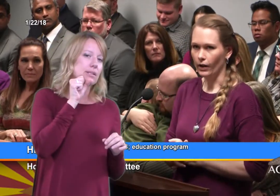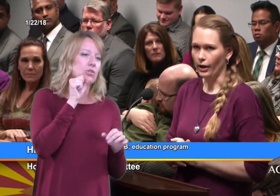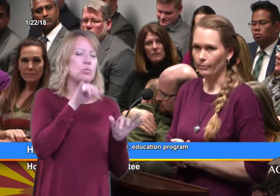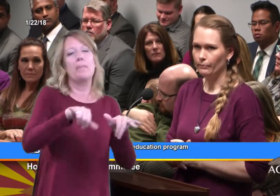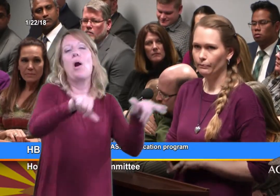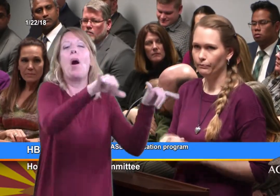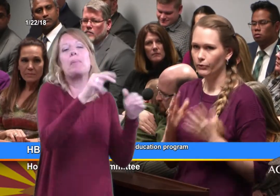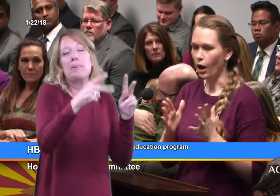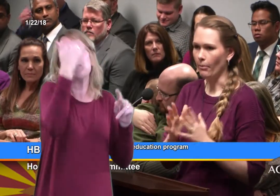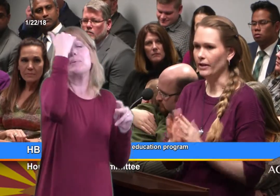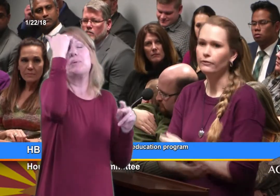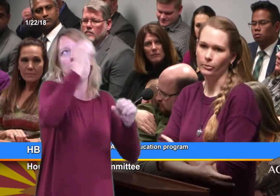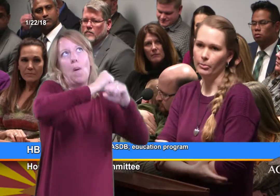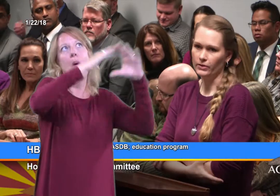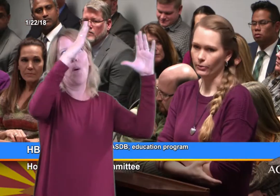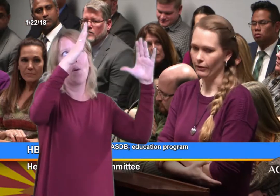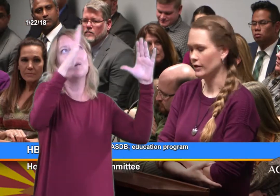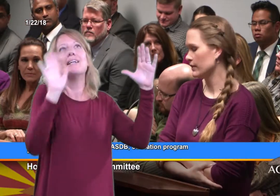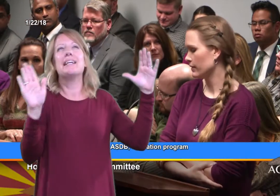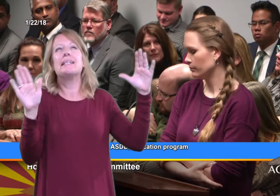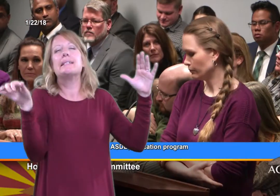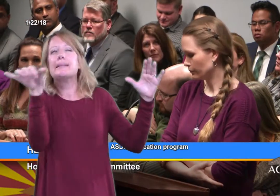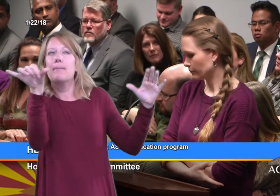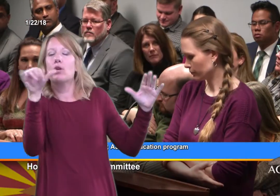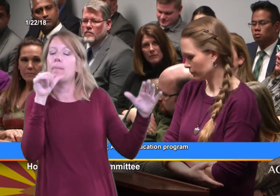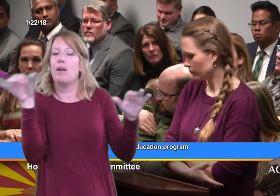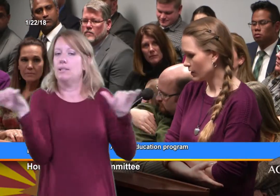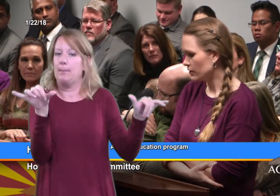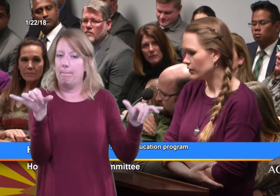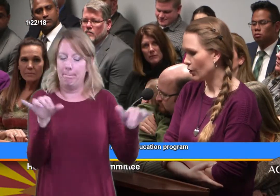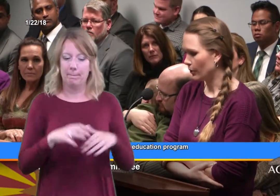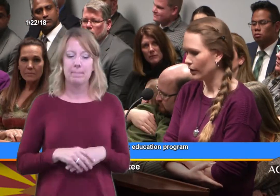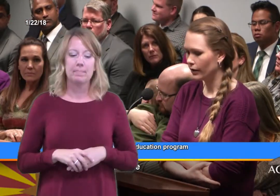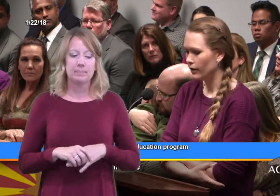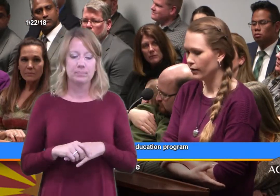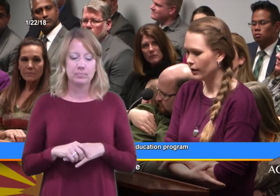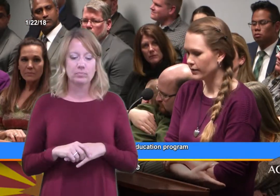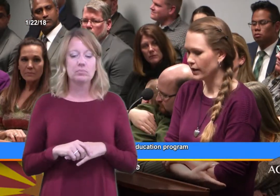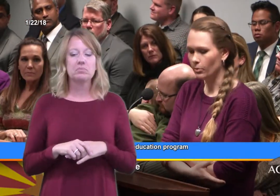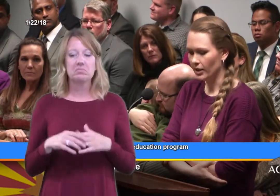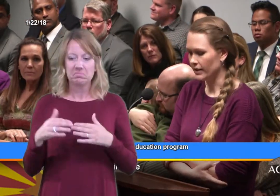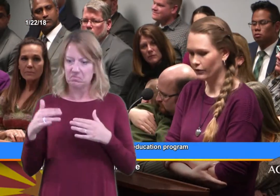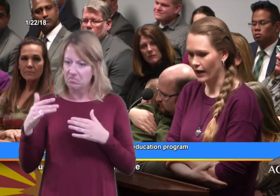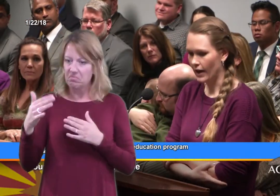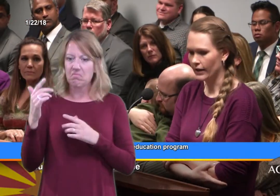common for people to reference. So, several months after that he,